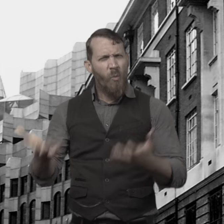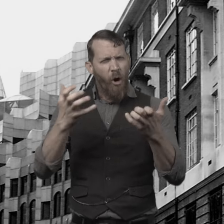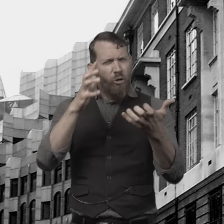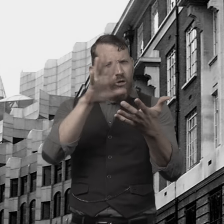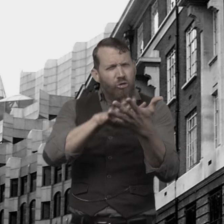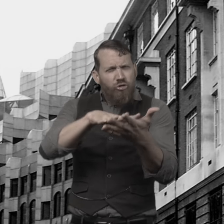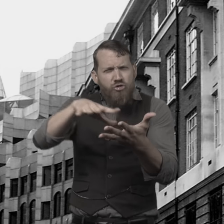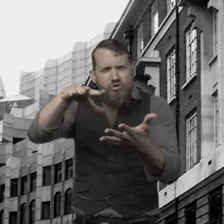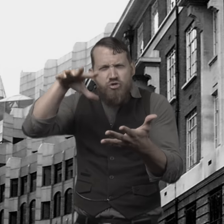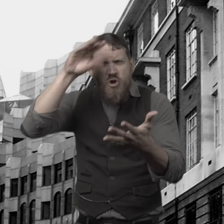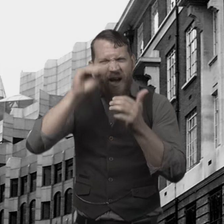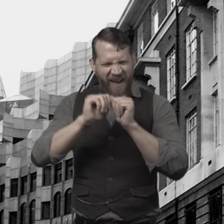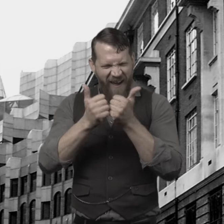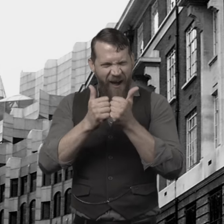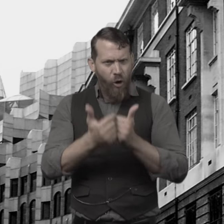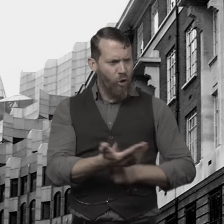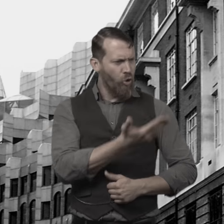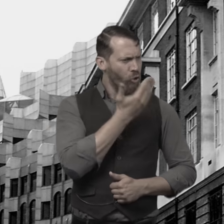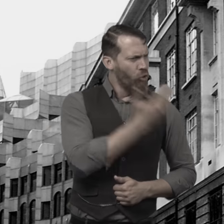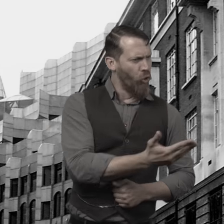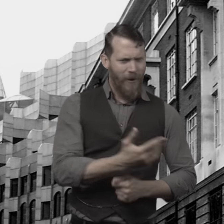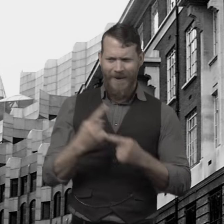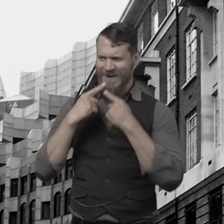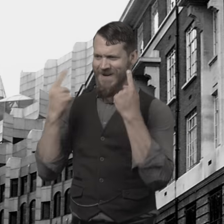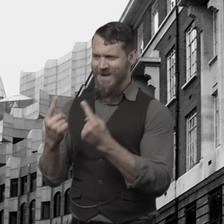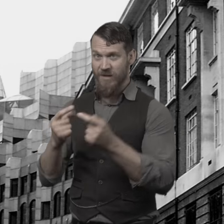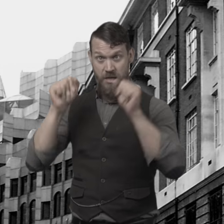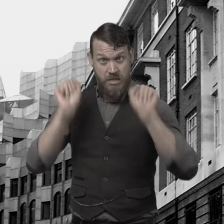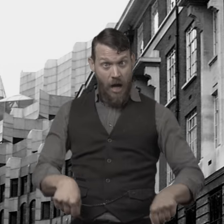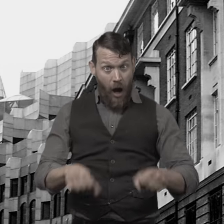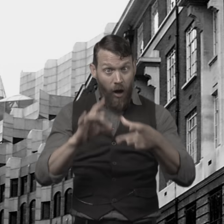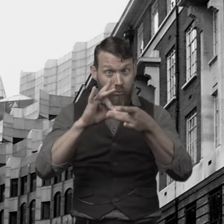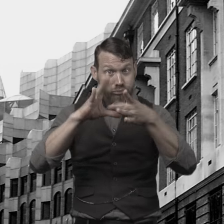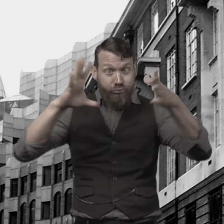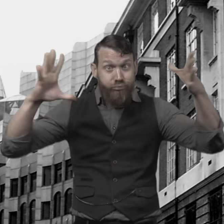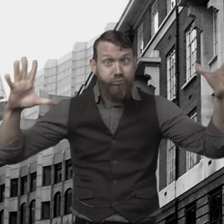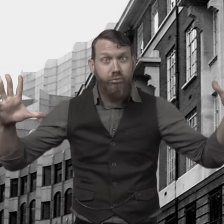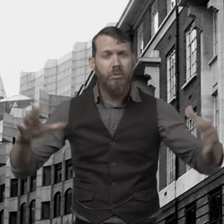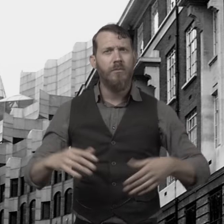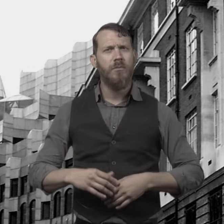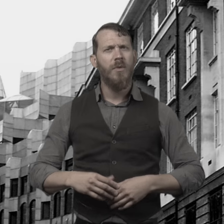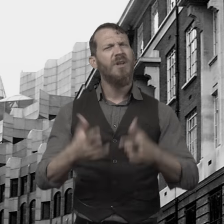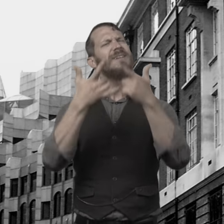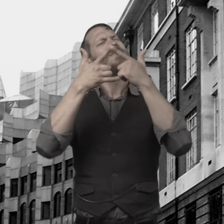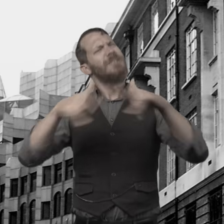of man, especially in moral dimension. He wanted to learn how these two sides could be disconnected.